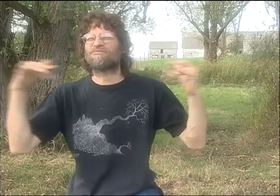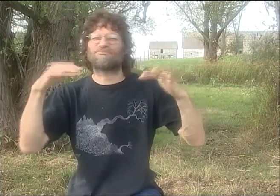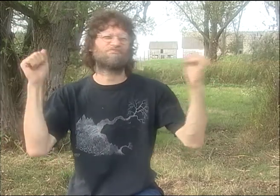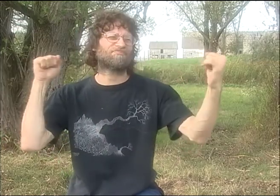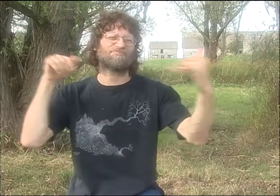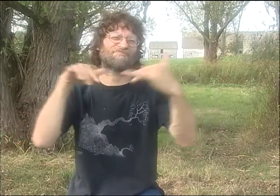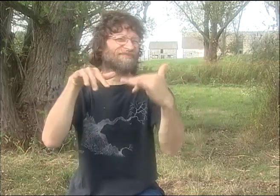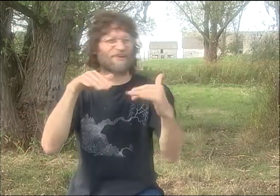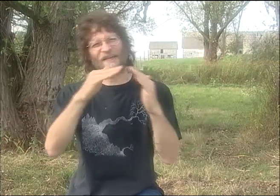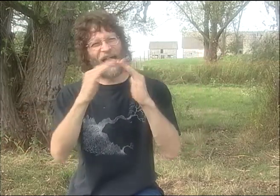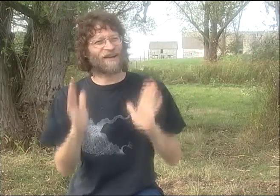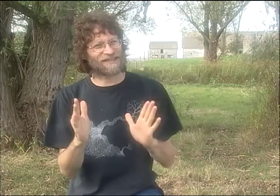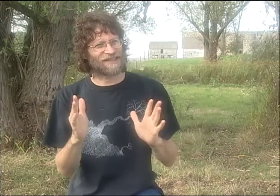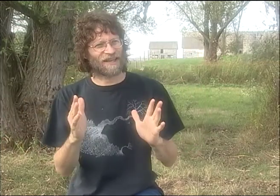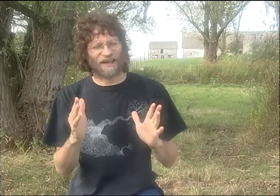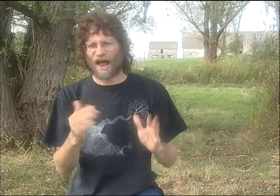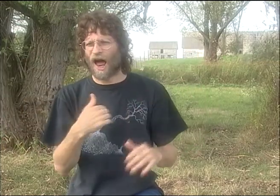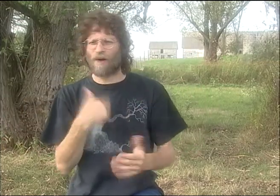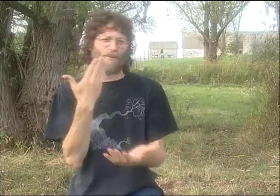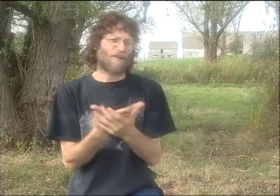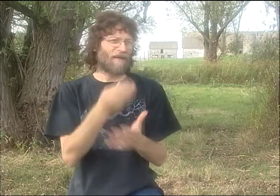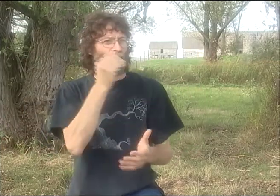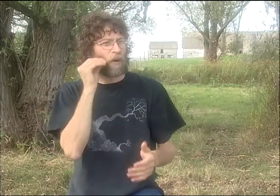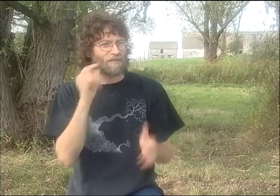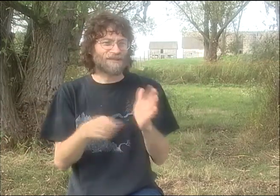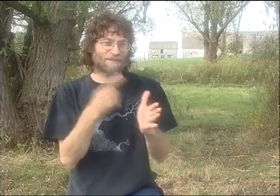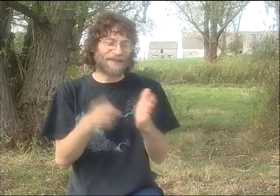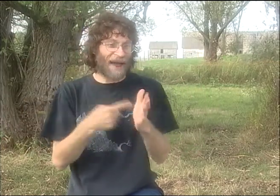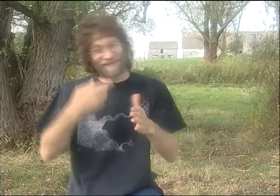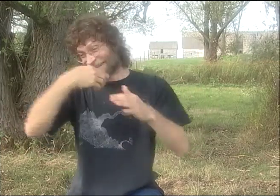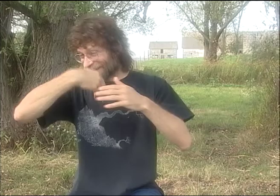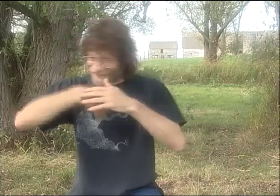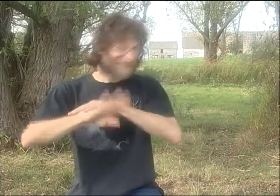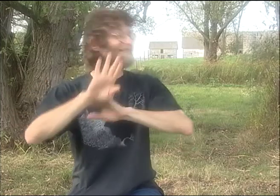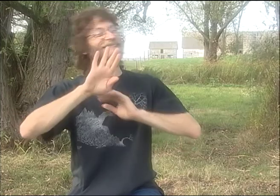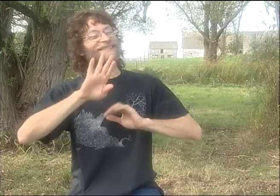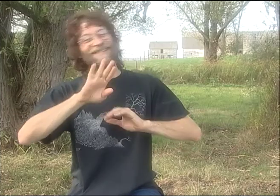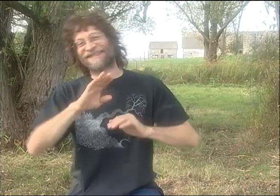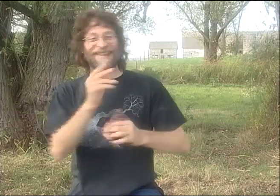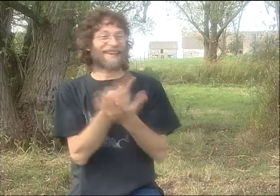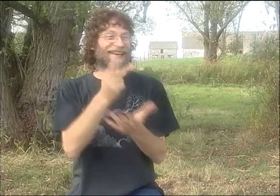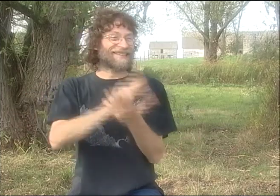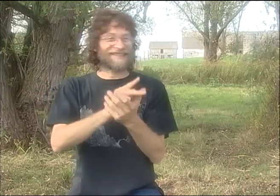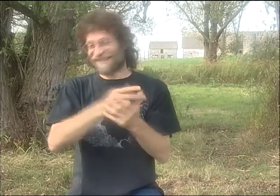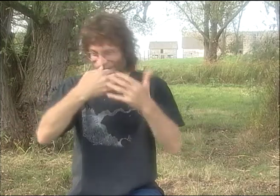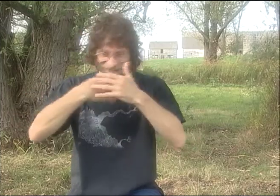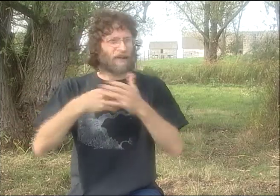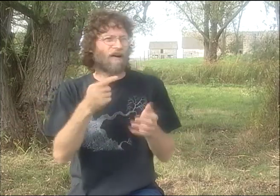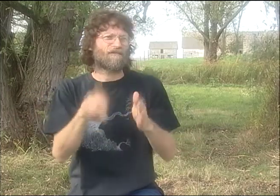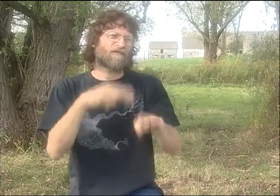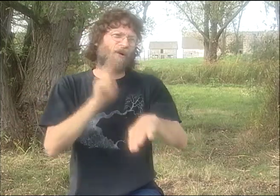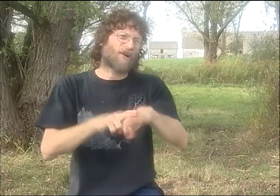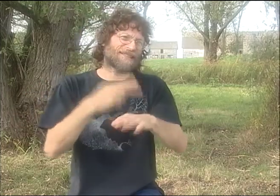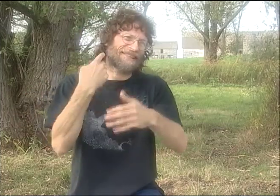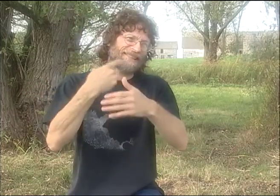AND THAT MEANT THAT A LOT OF PEOPLE CAME OVER. IT BECAME SORT OF A CENTRAL LOCATION. I'D COME HOME SOMETIME--I'D WALK IN THE HOUSE,